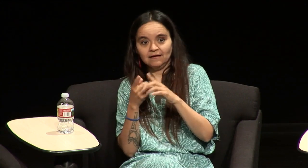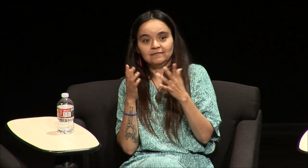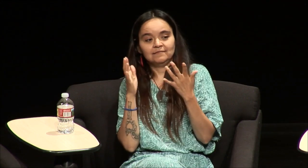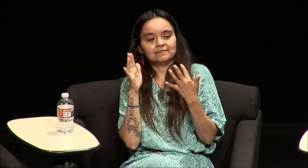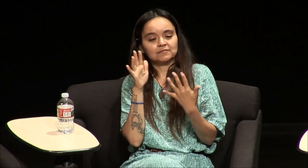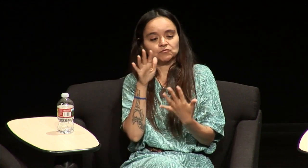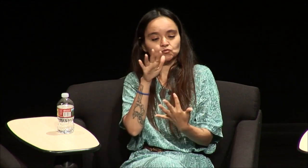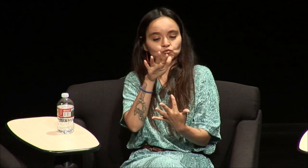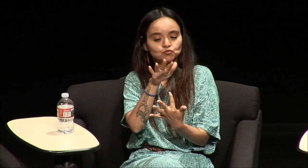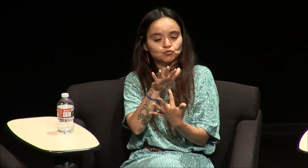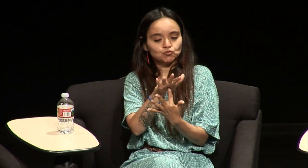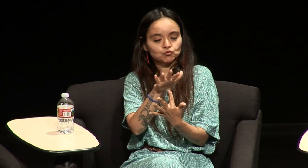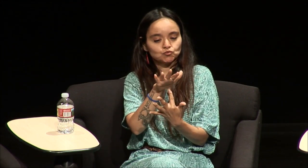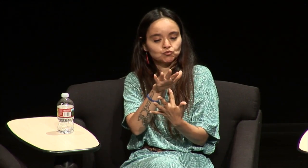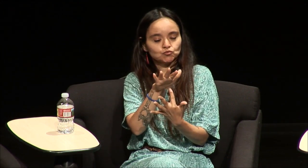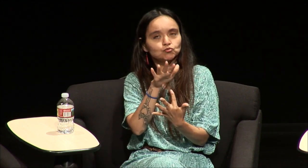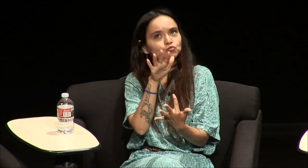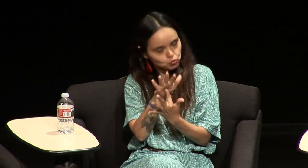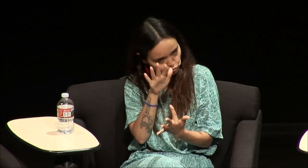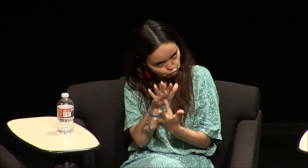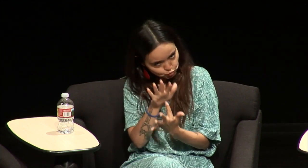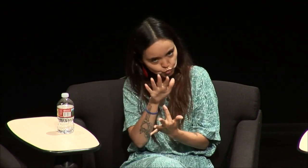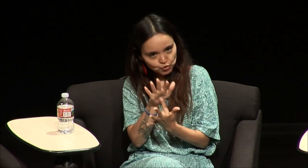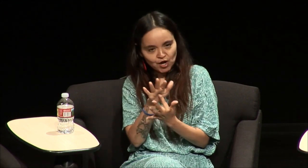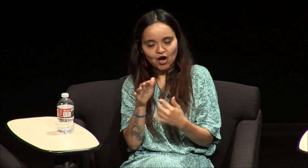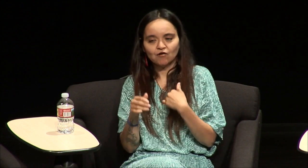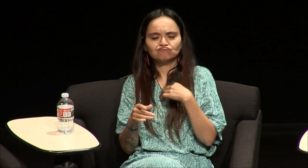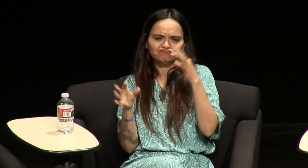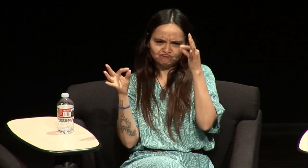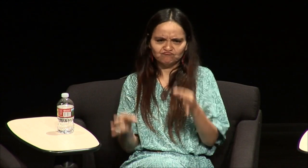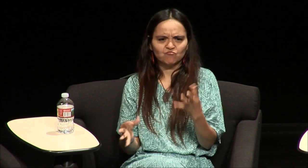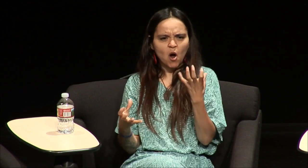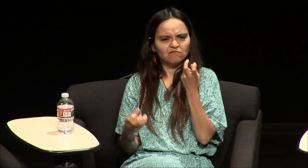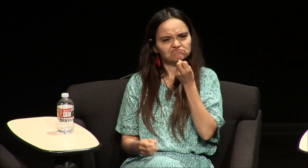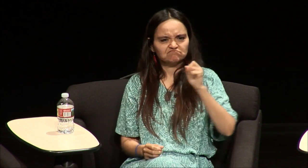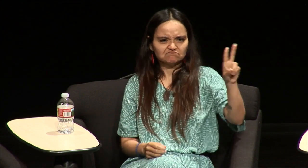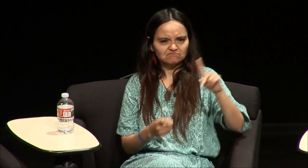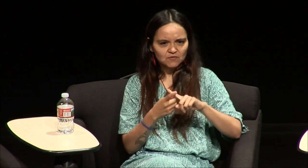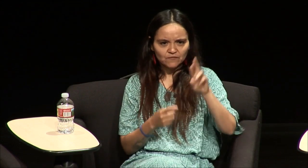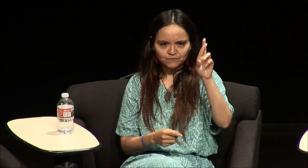to a hearing mainstream school I think it was my gosh junior year I decided you